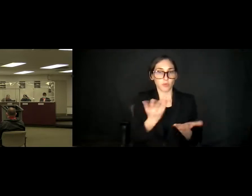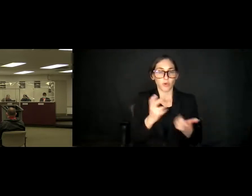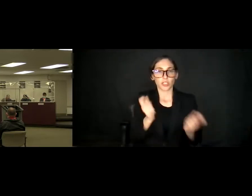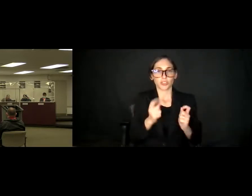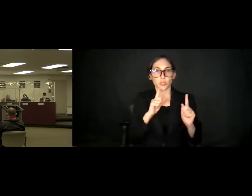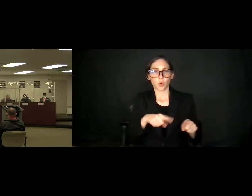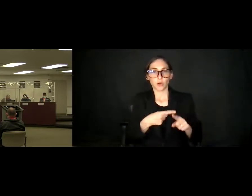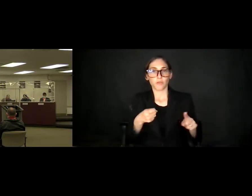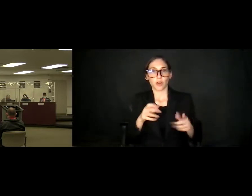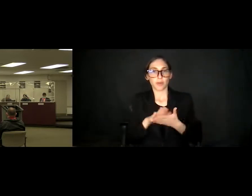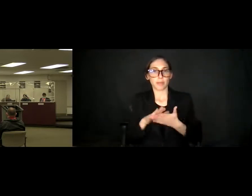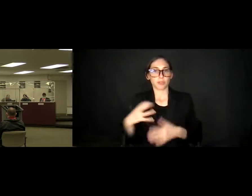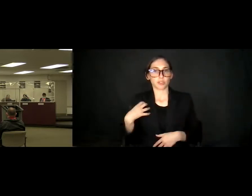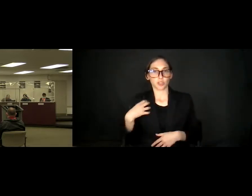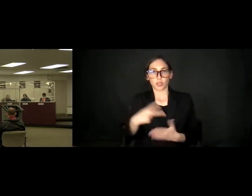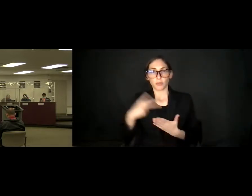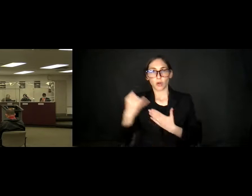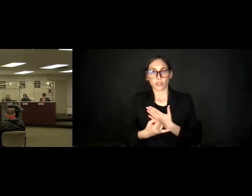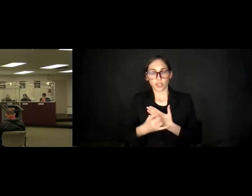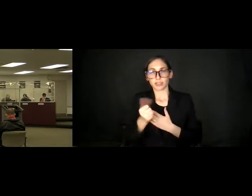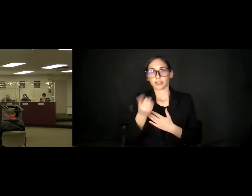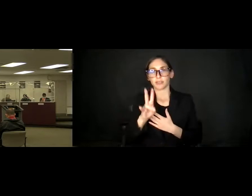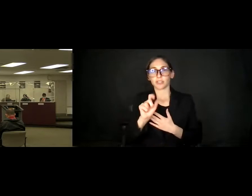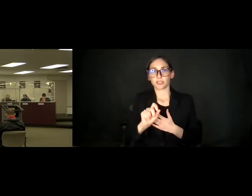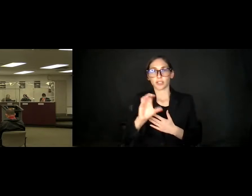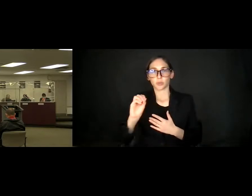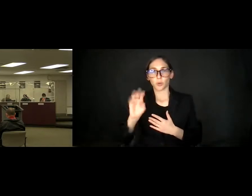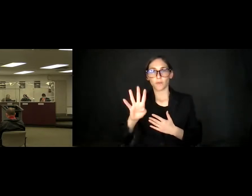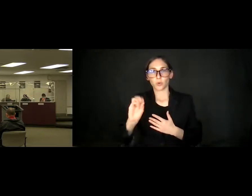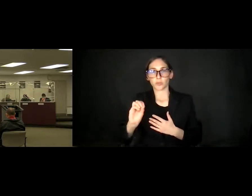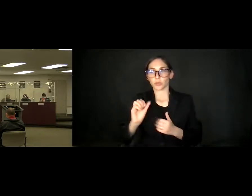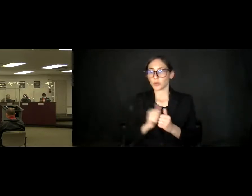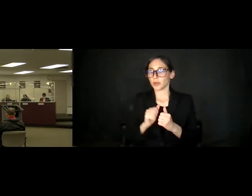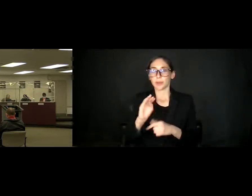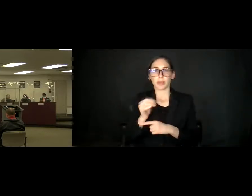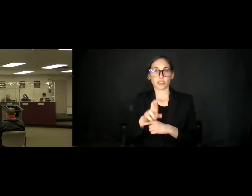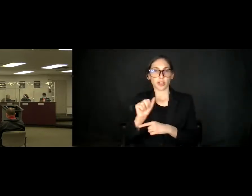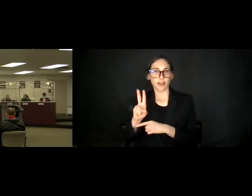Security Project (17-040) with Measure AV Funds. May I hear a motion?